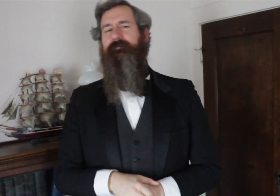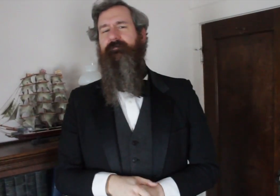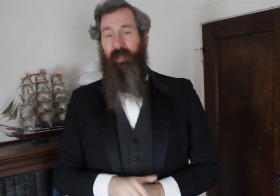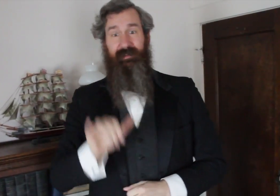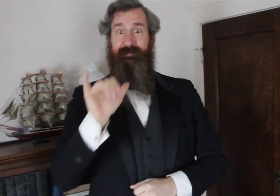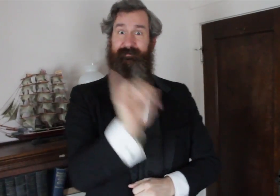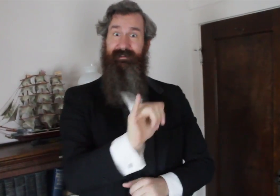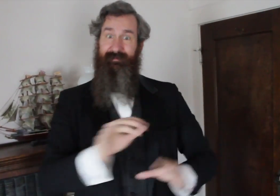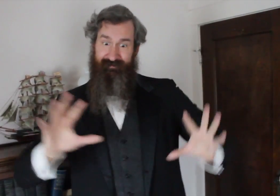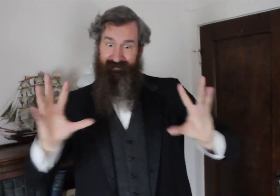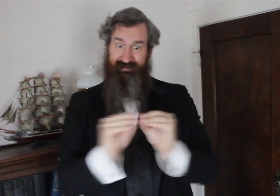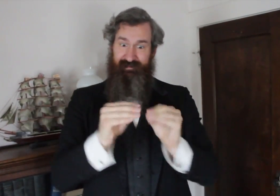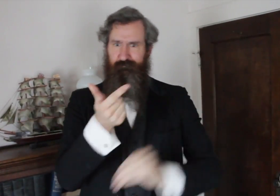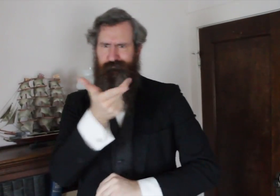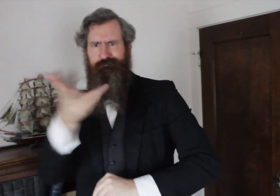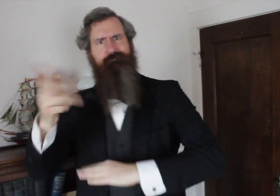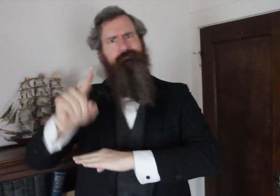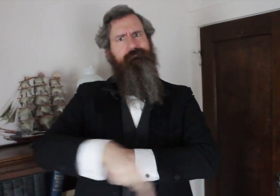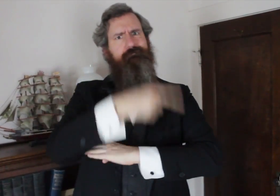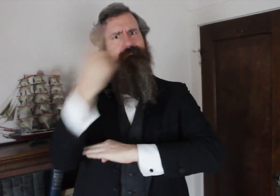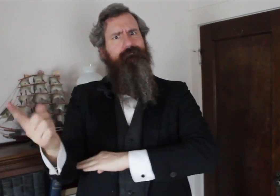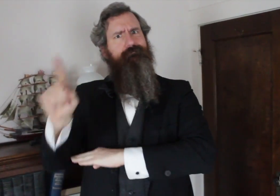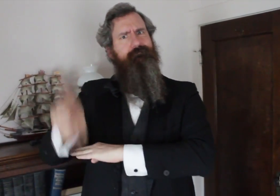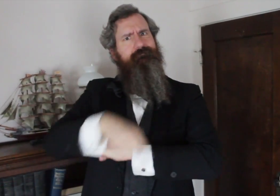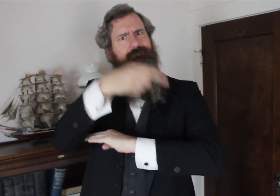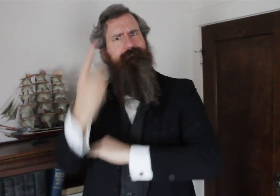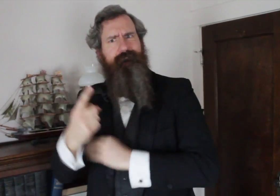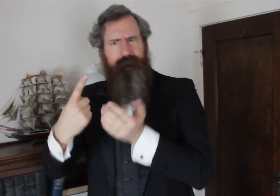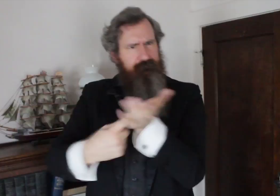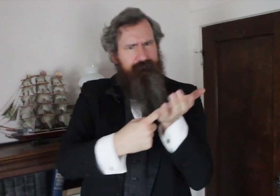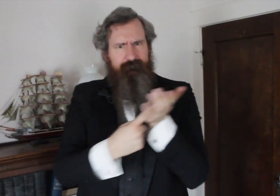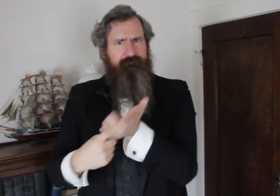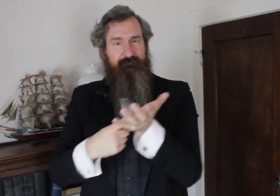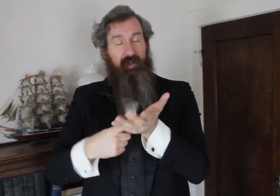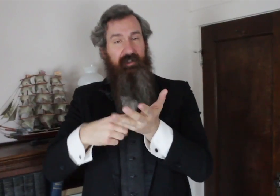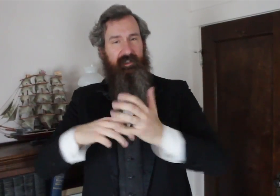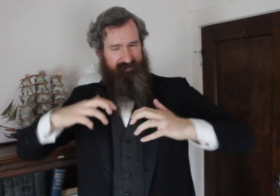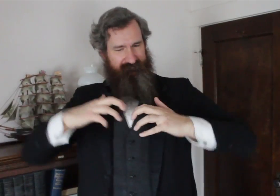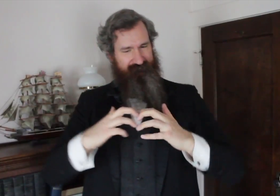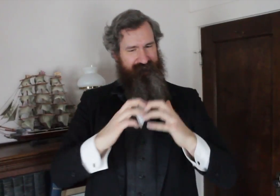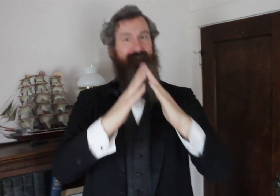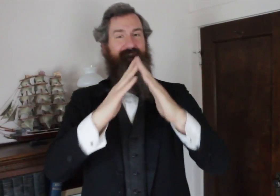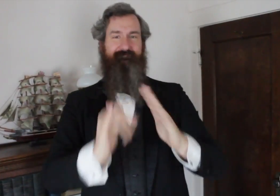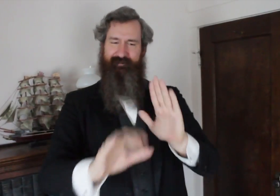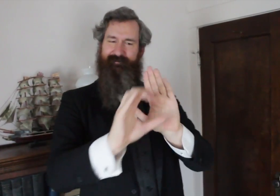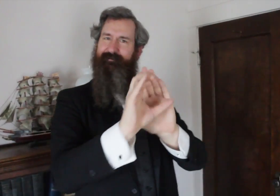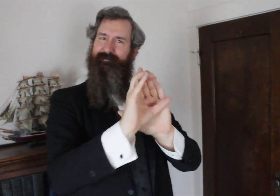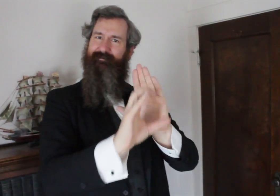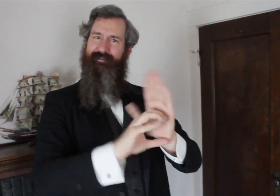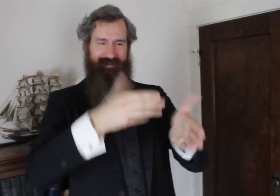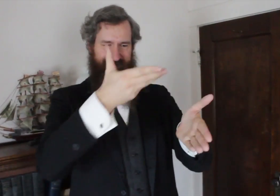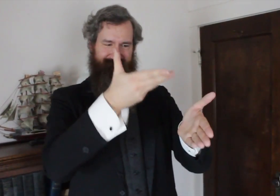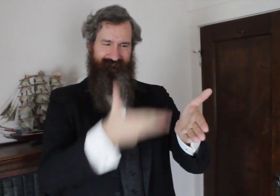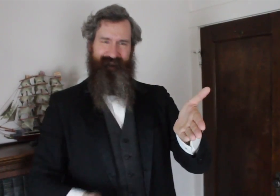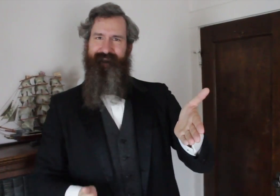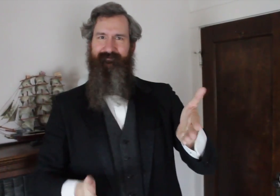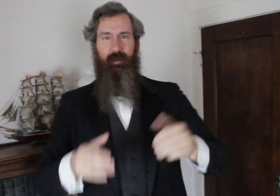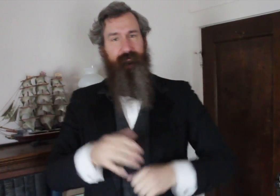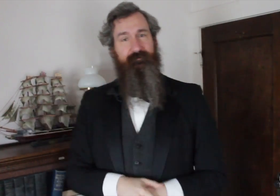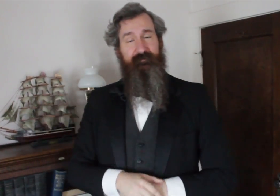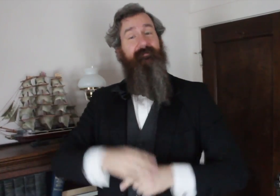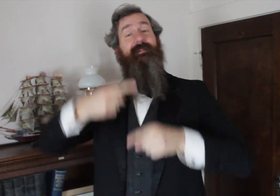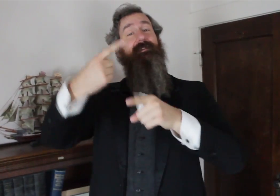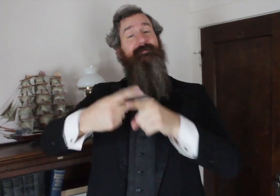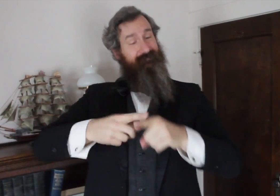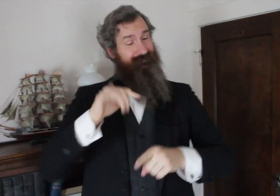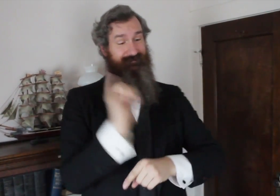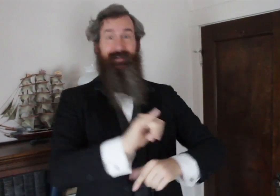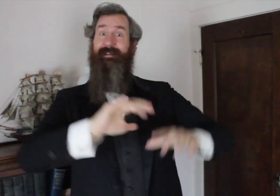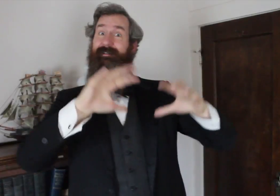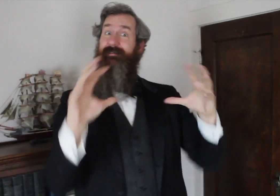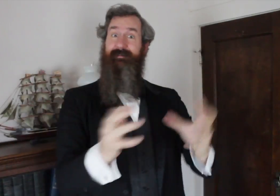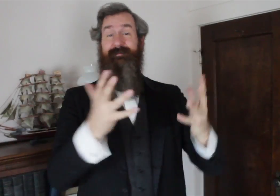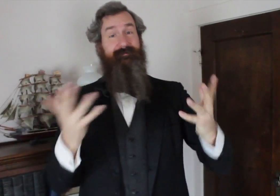The meeting lasted for several days which formed the constitution and the name of the new organization